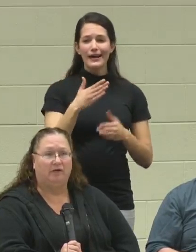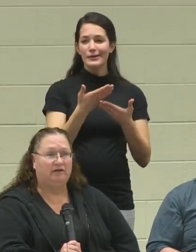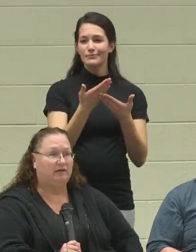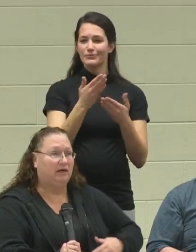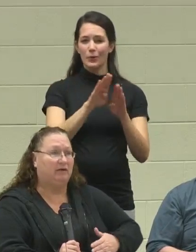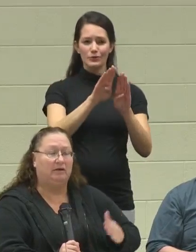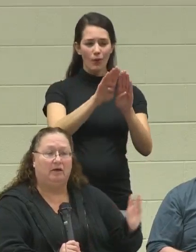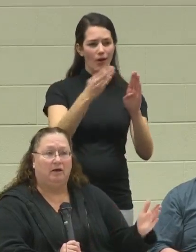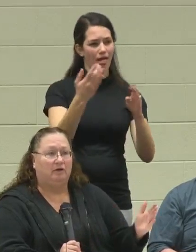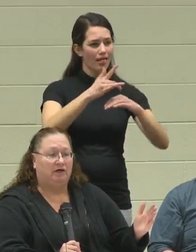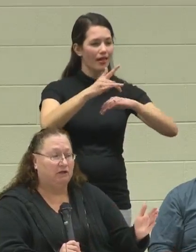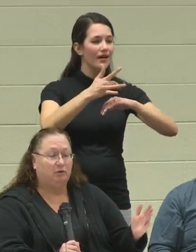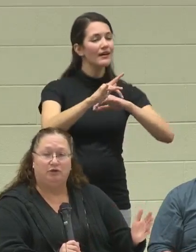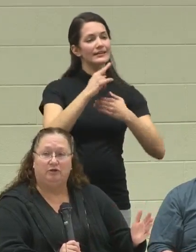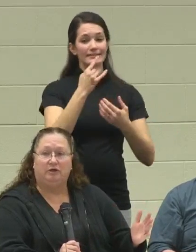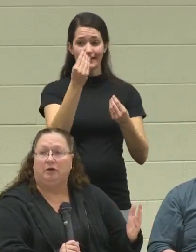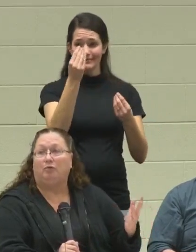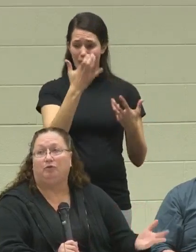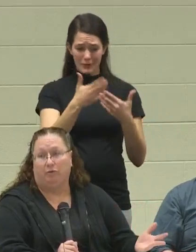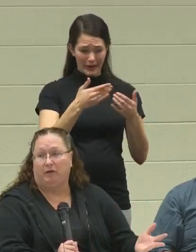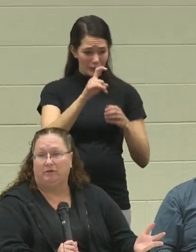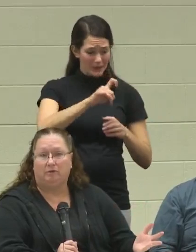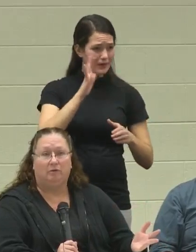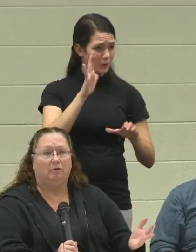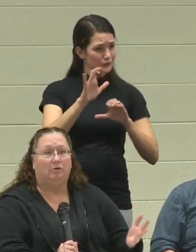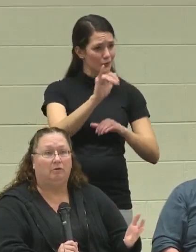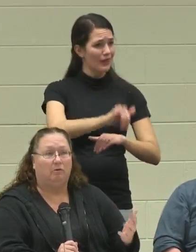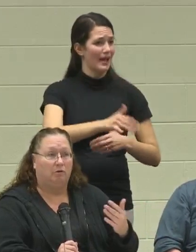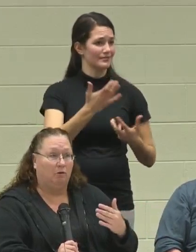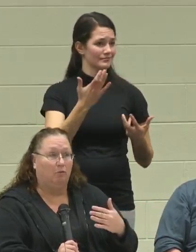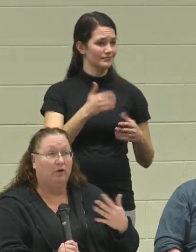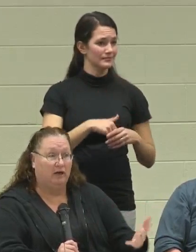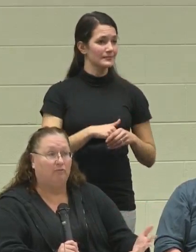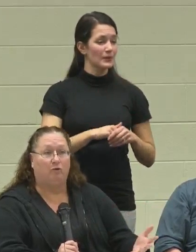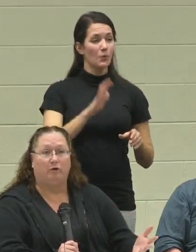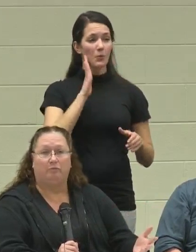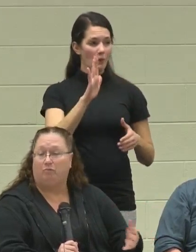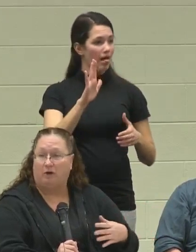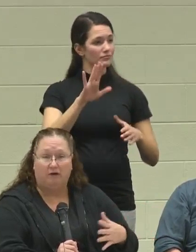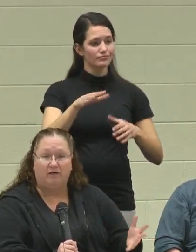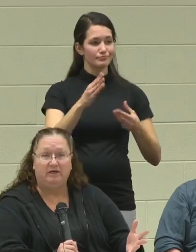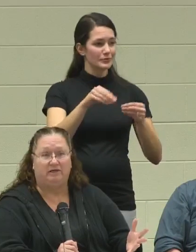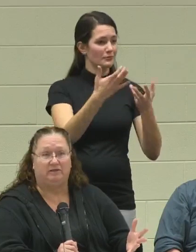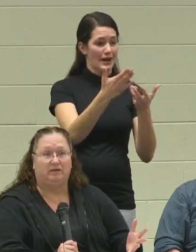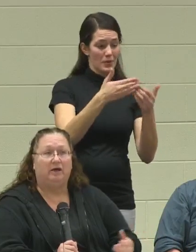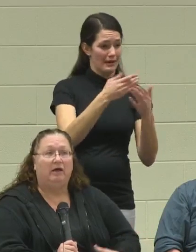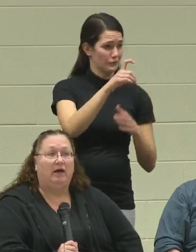They said, "Tell us what you need and we'll do it. We'll get it for him. Whatever he needs."